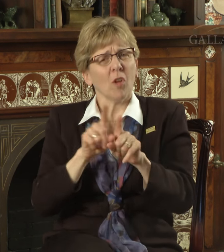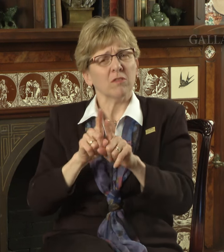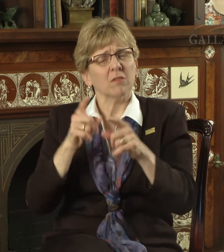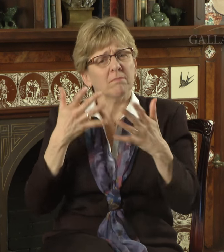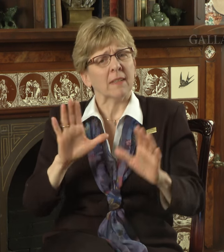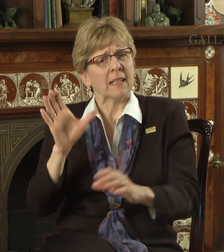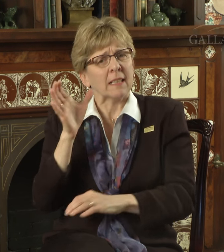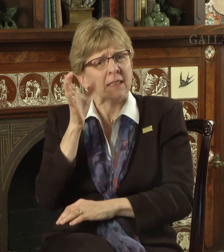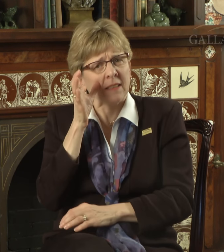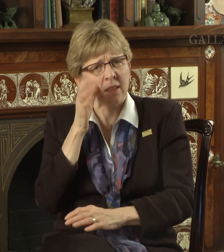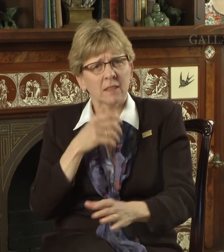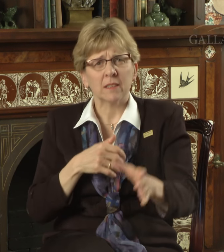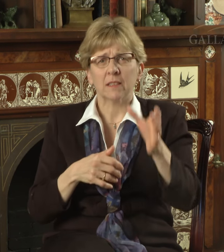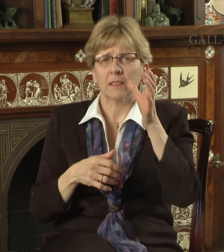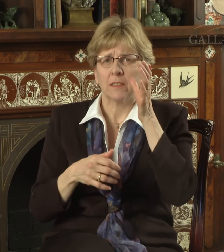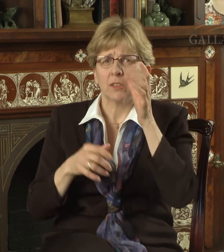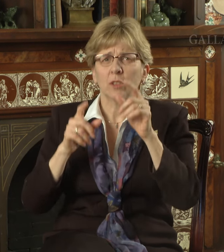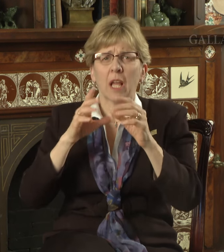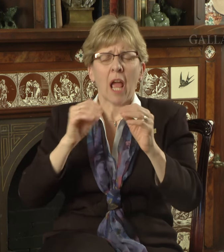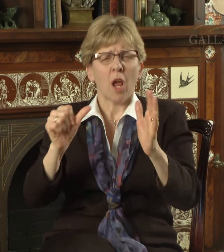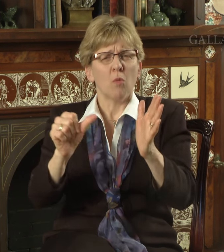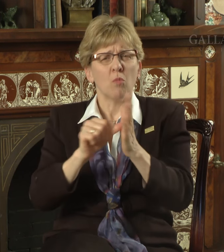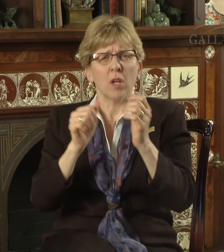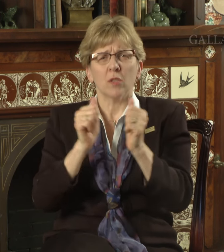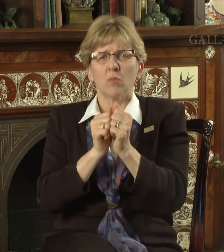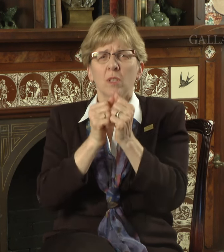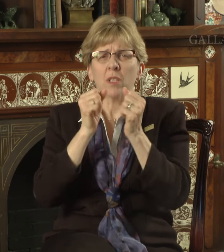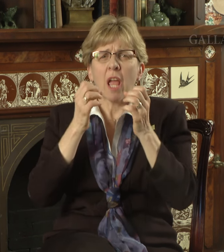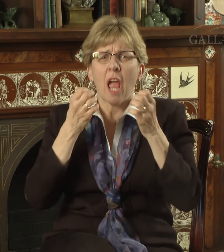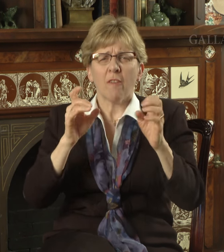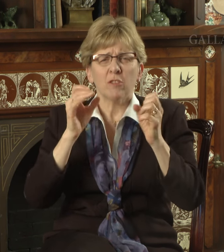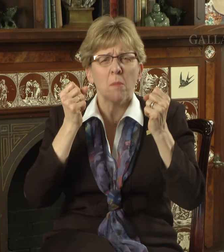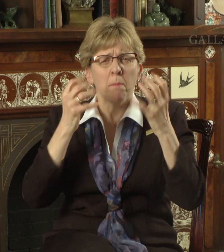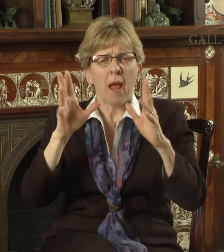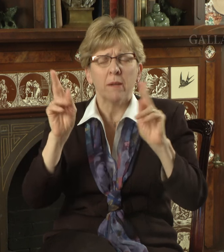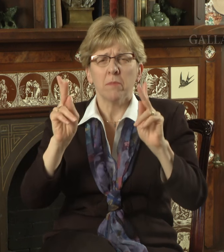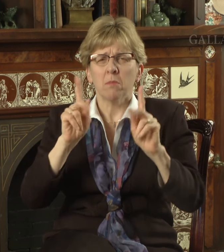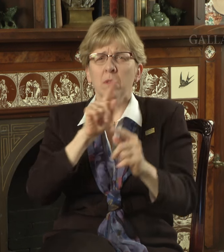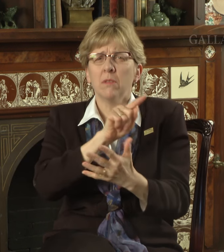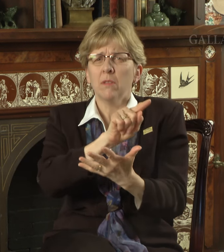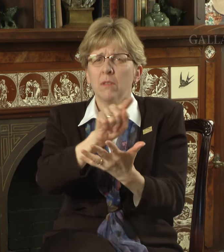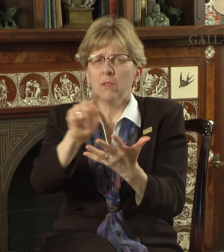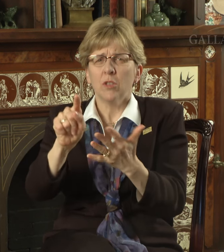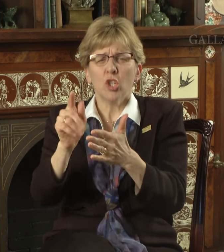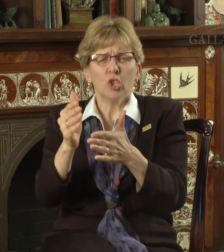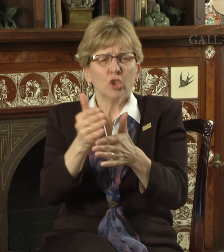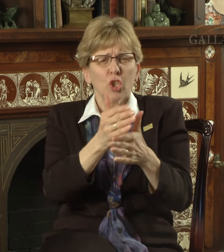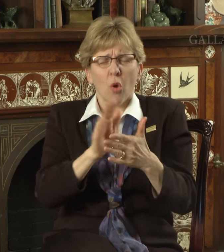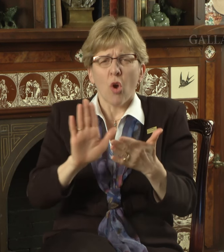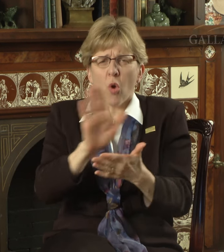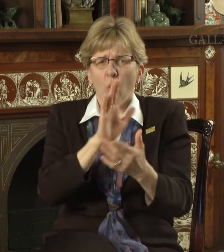I have also been listening to, and am truly impressed by, the efforts of many people sharing their thoughts